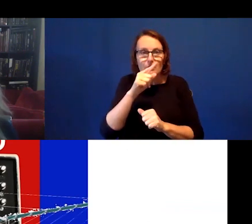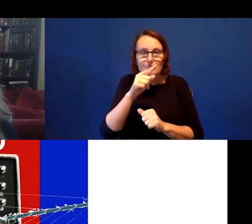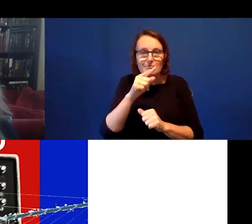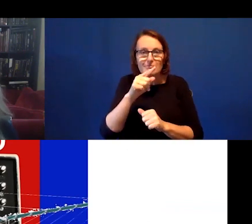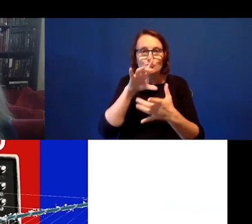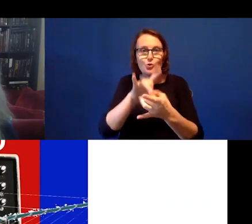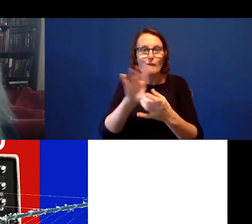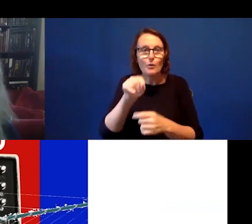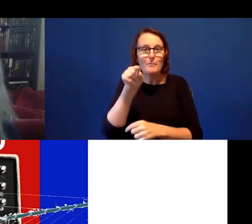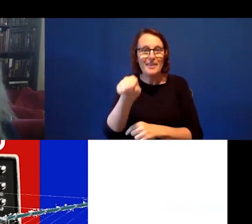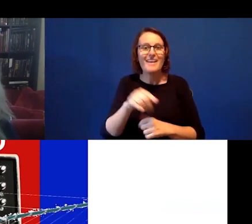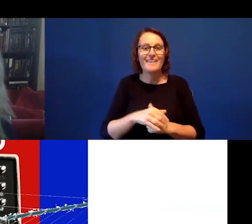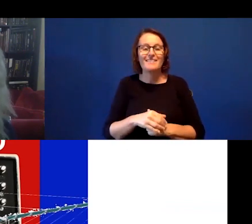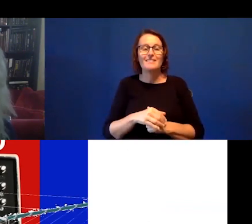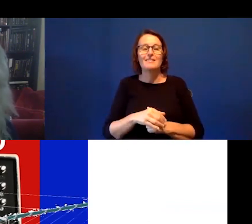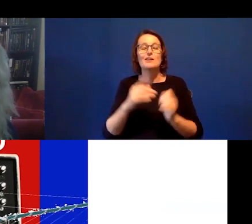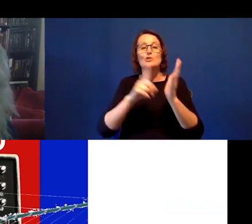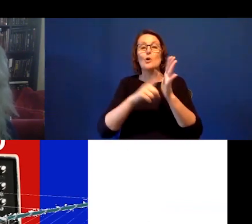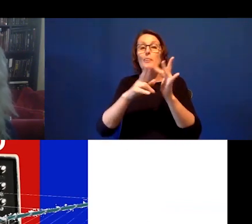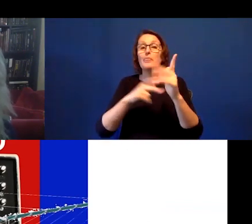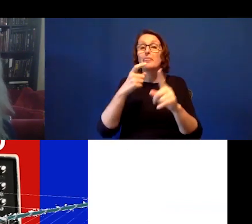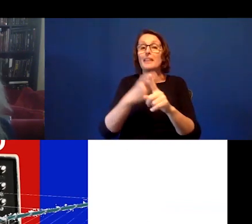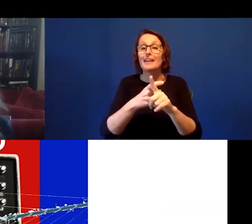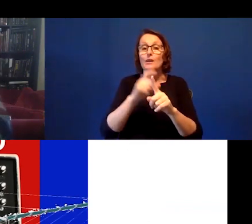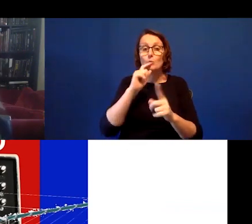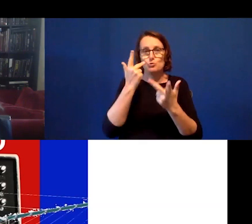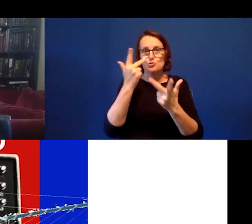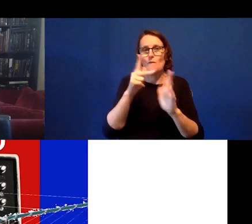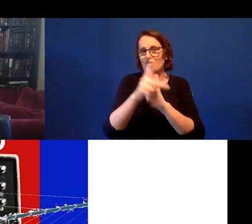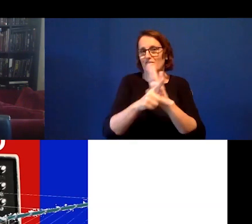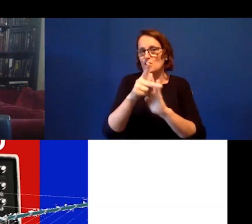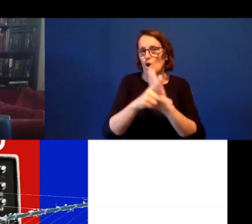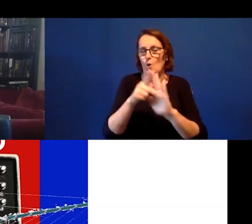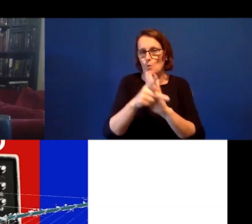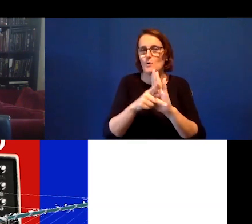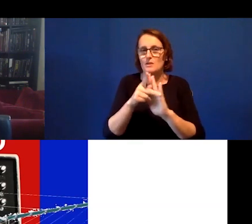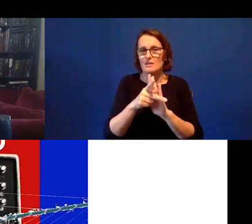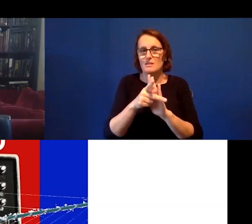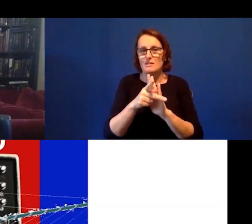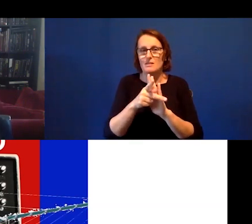In the link I share some videos in which the participants in